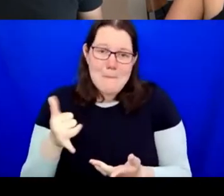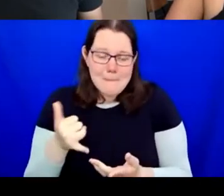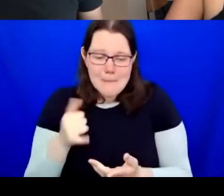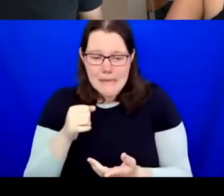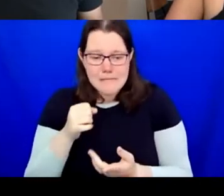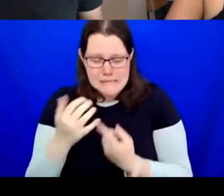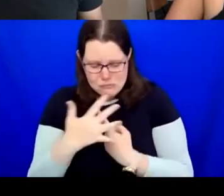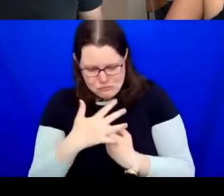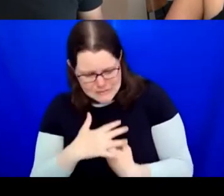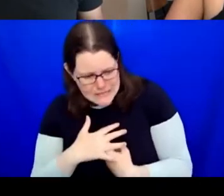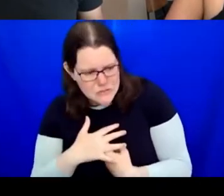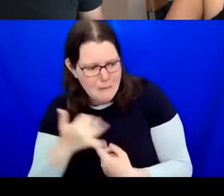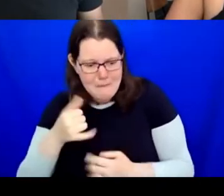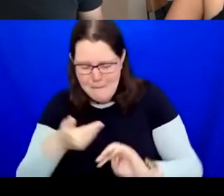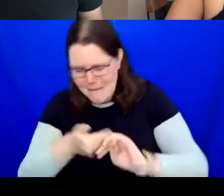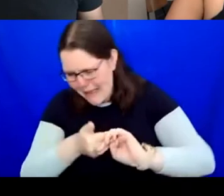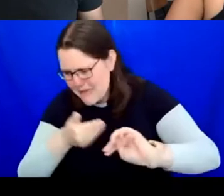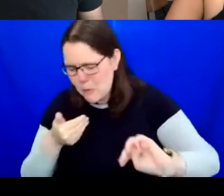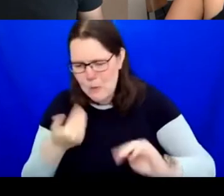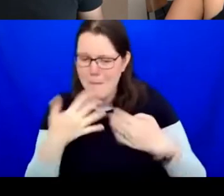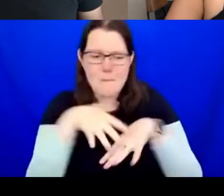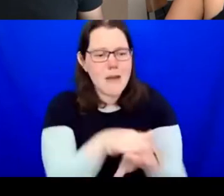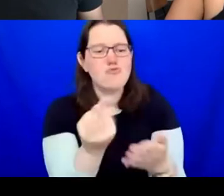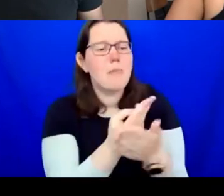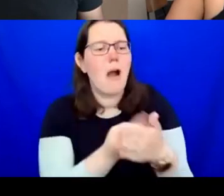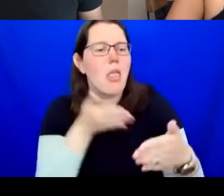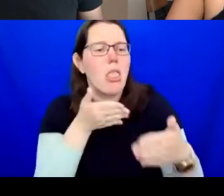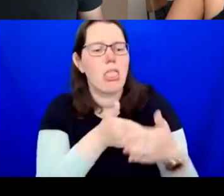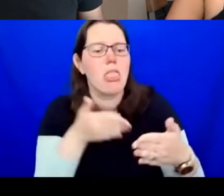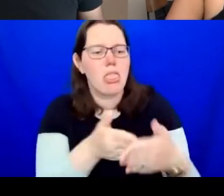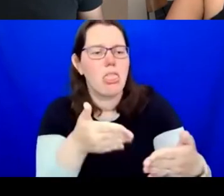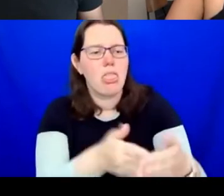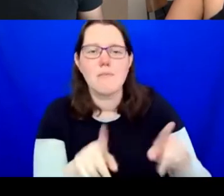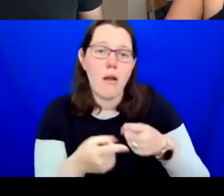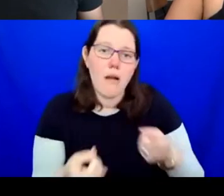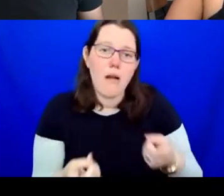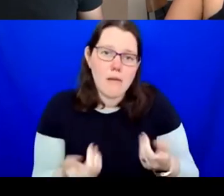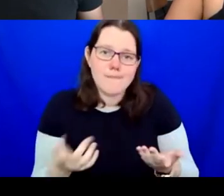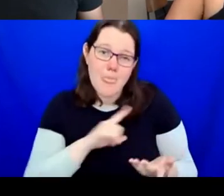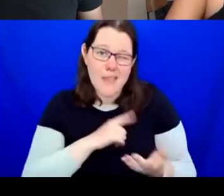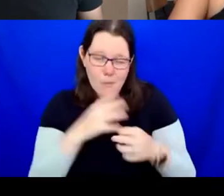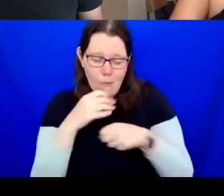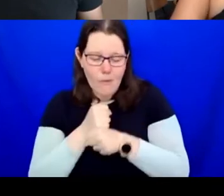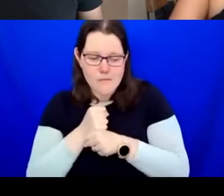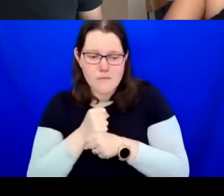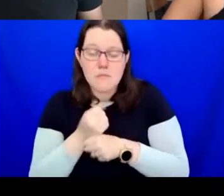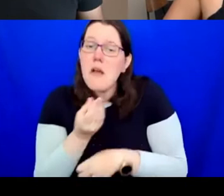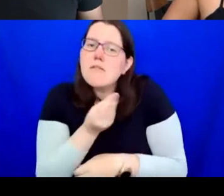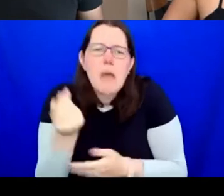participation in mainstream arts. Some artists may not choose to be part of specialist networks